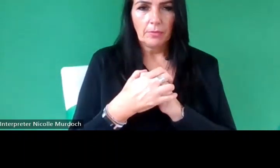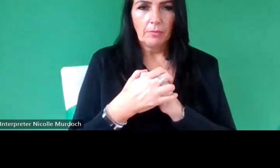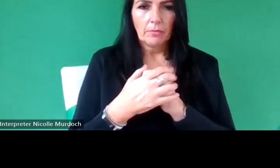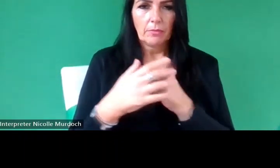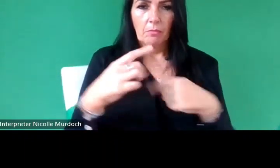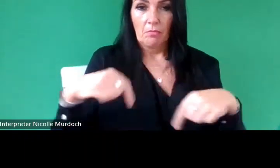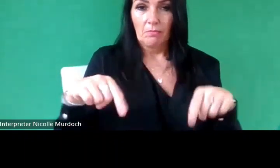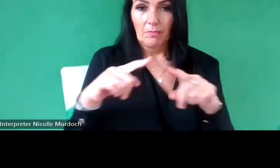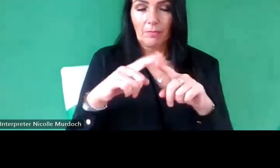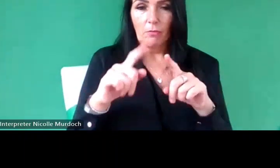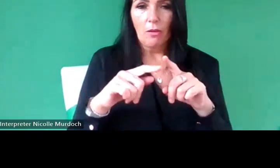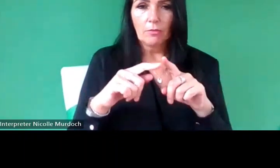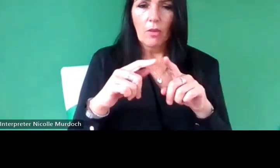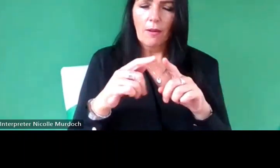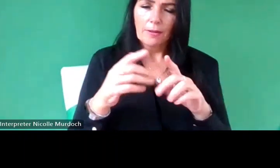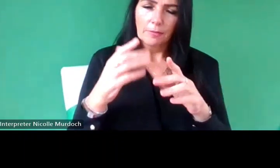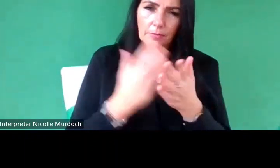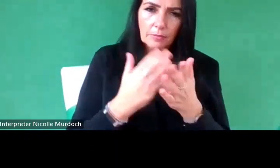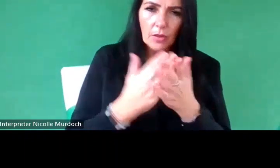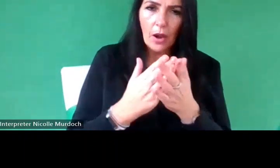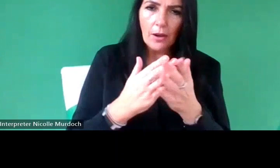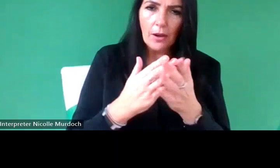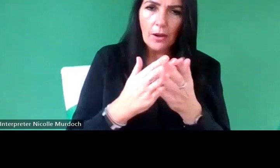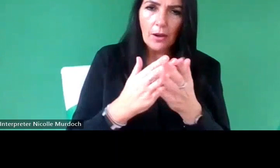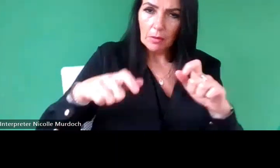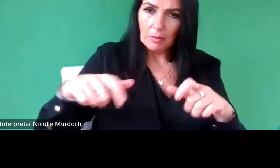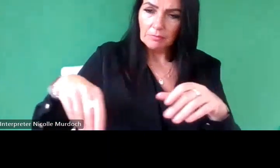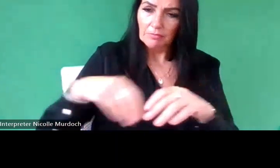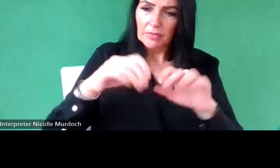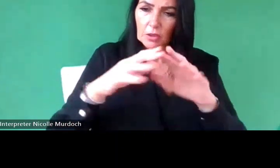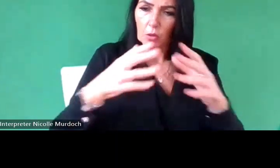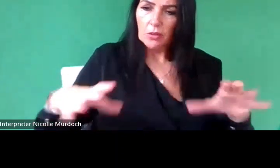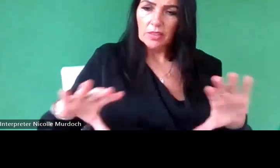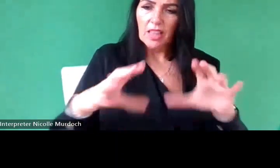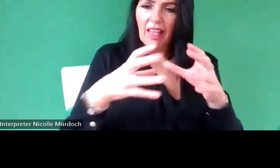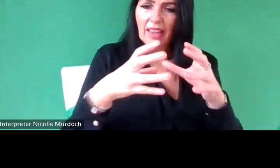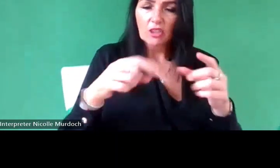core part of it is like are these people in your collections like are they in your events programs